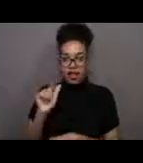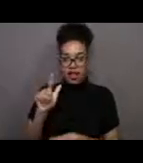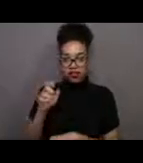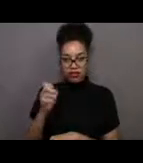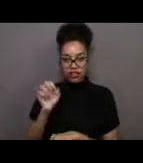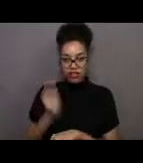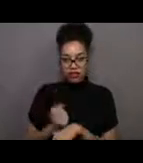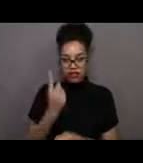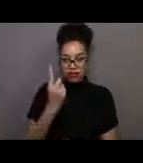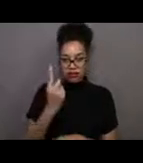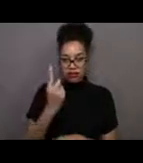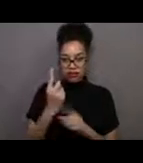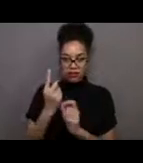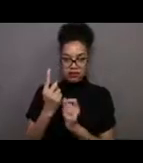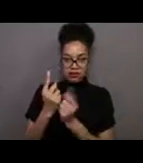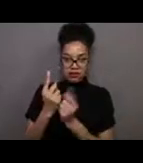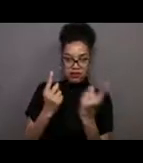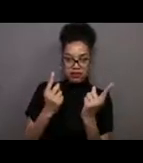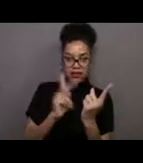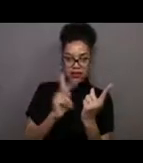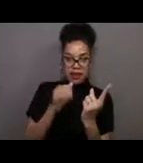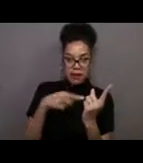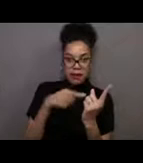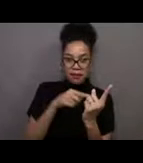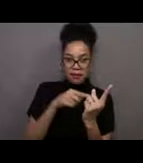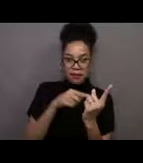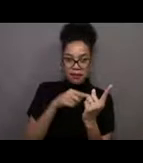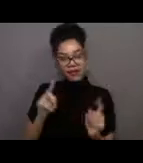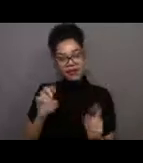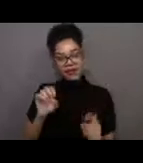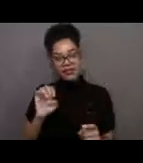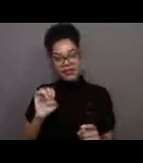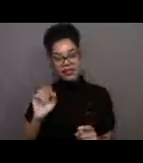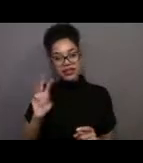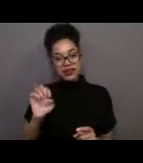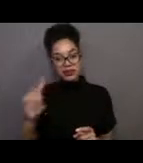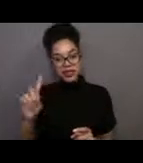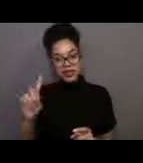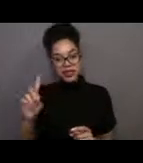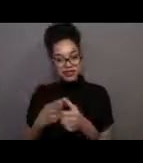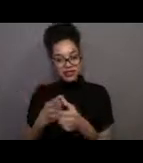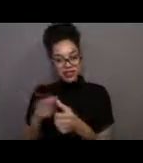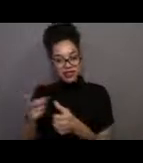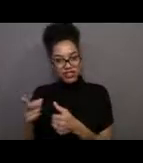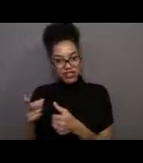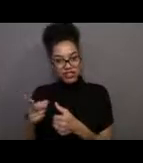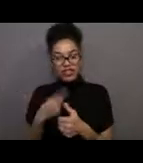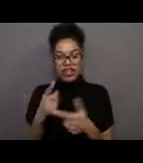I would like to say that the seaweeds did it first. So we don't call them plants in the scientific realm.